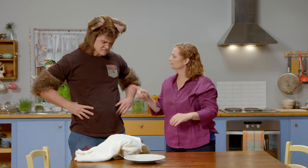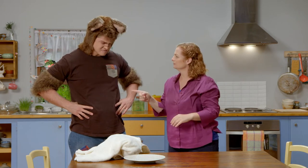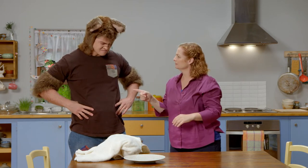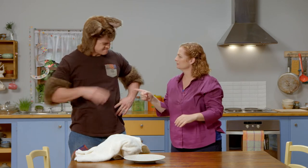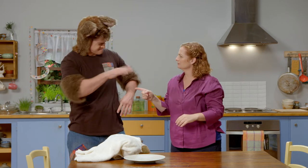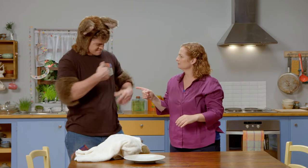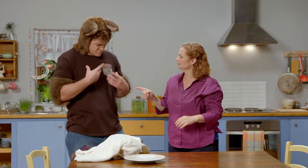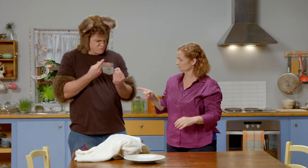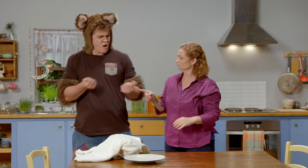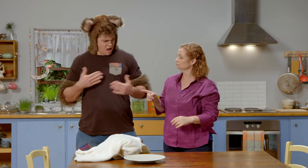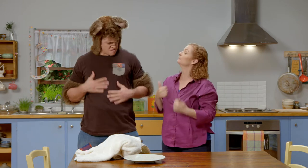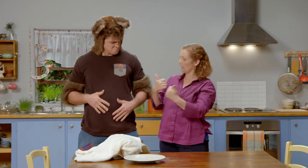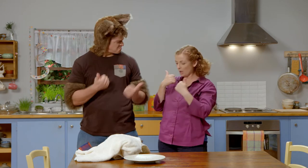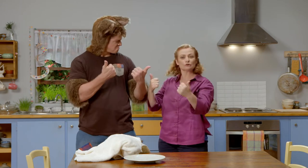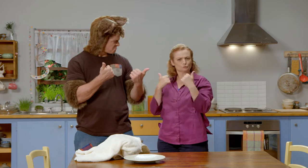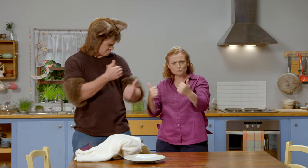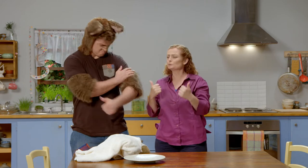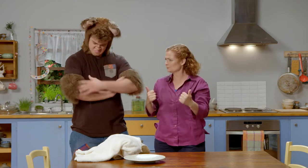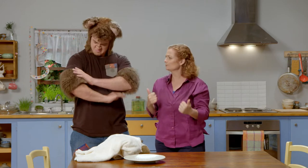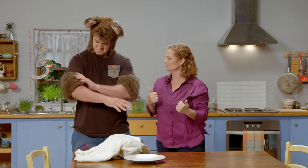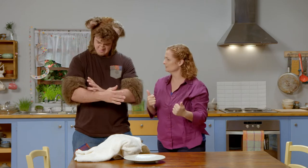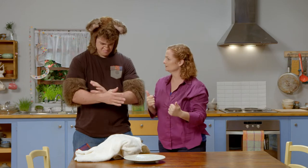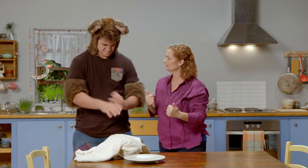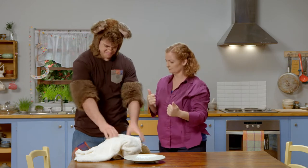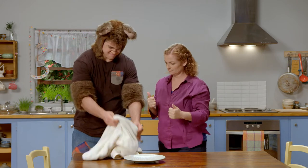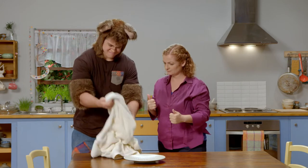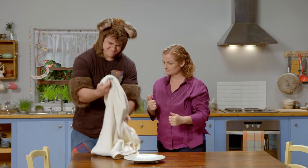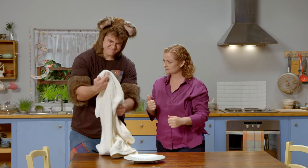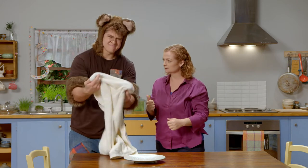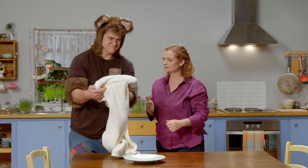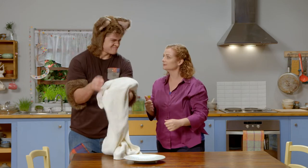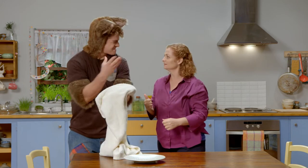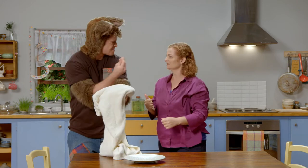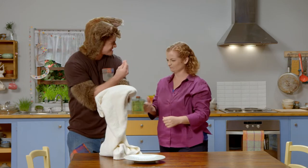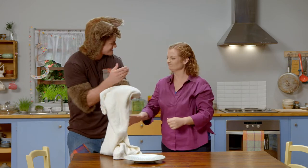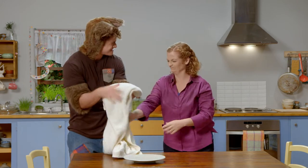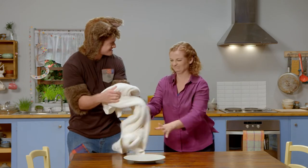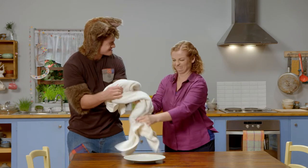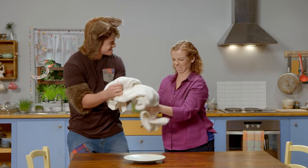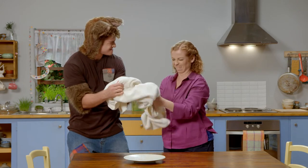Are you wet or dry, Possum? Sally, I am dry, but the towel, it’s all wet.